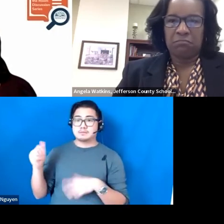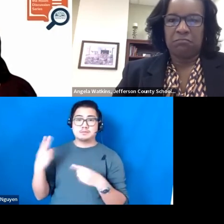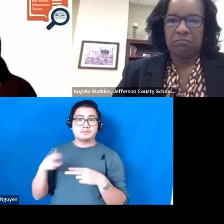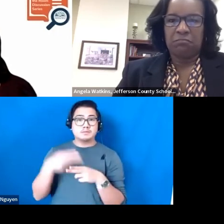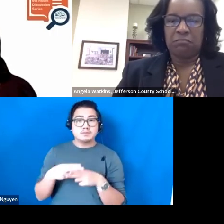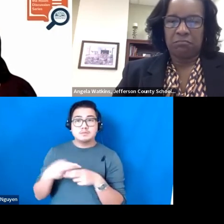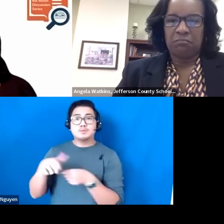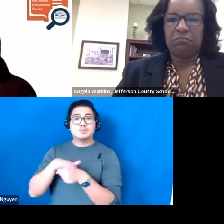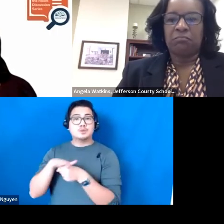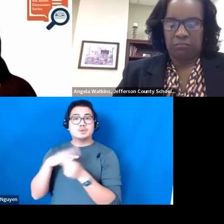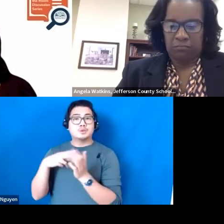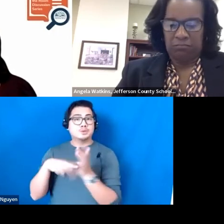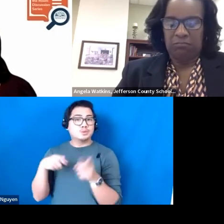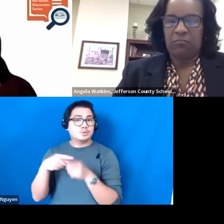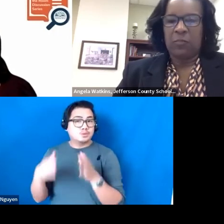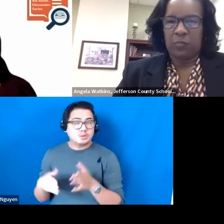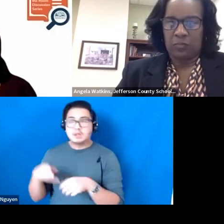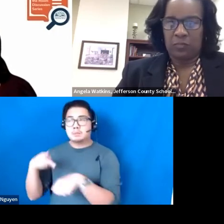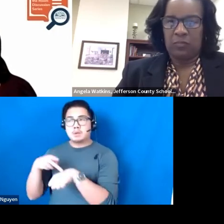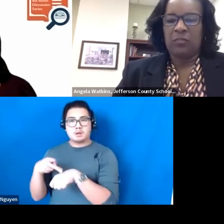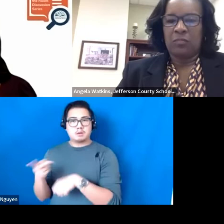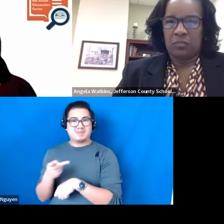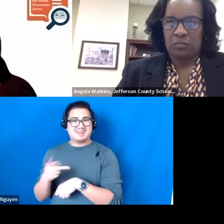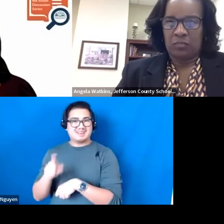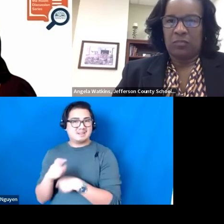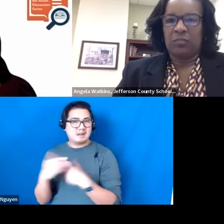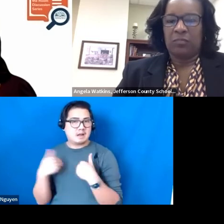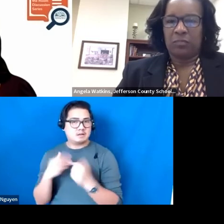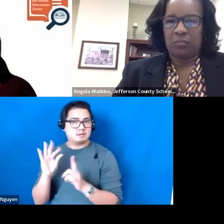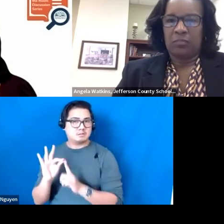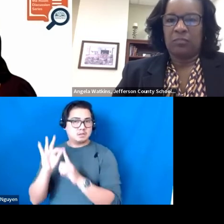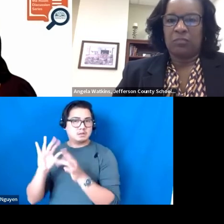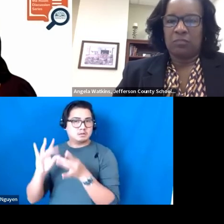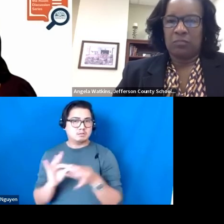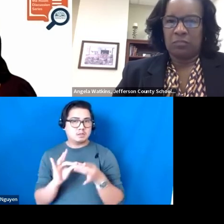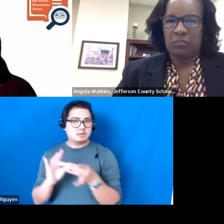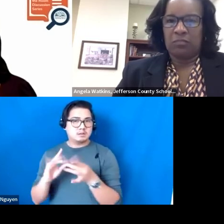Specialist and the Principal need to have a special relationship. They need to meet regularly.